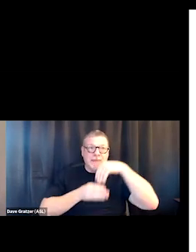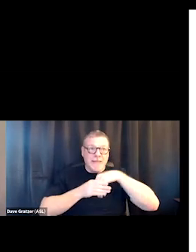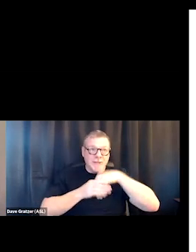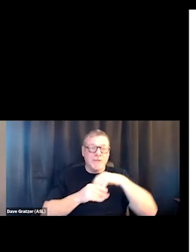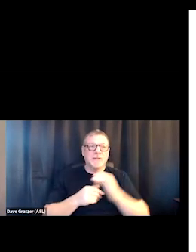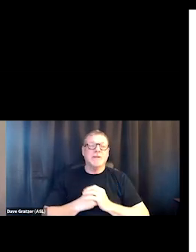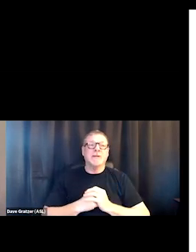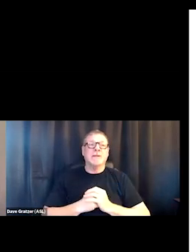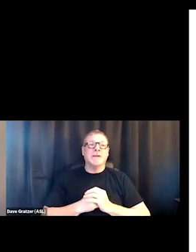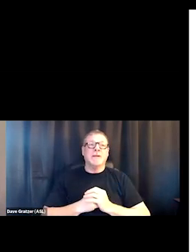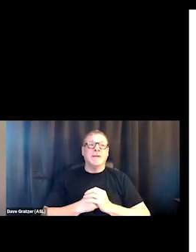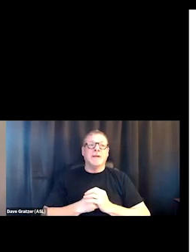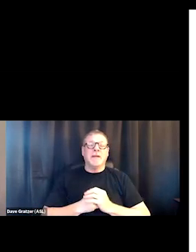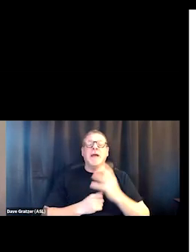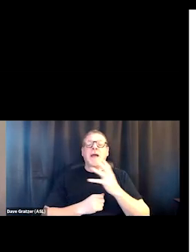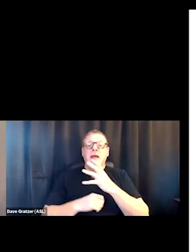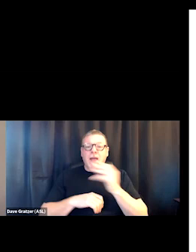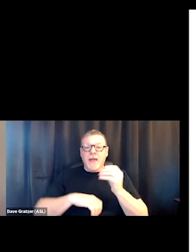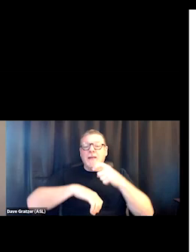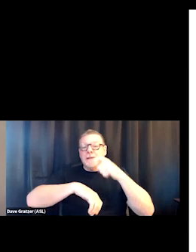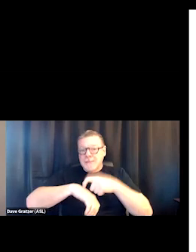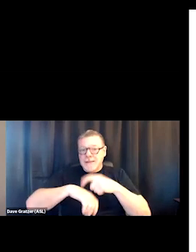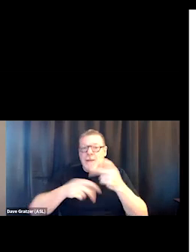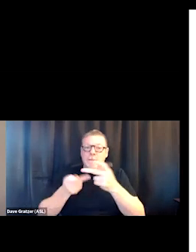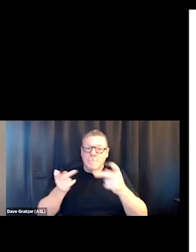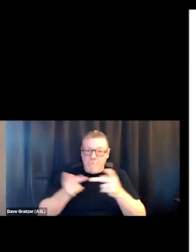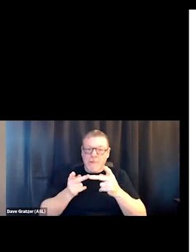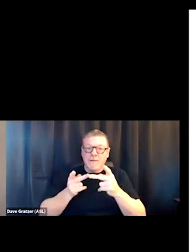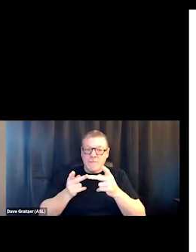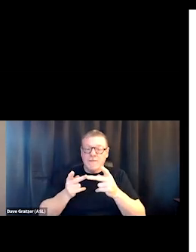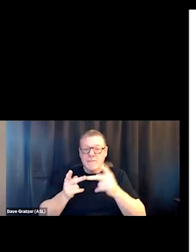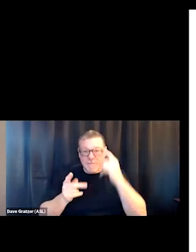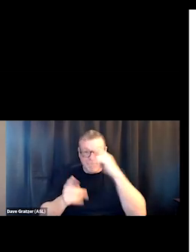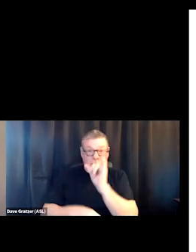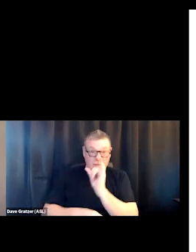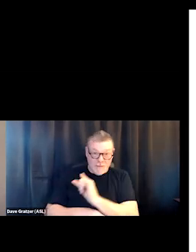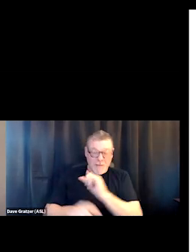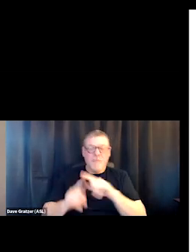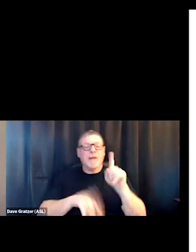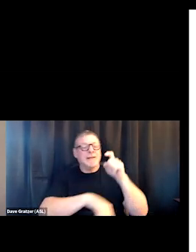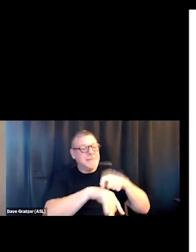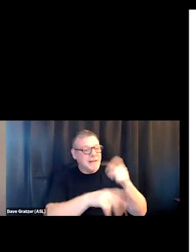And there's a time and place for meeting a need internally, and then there's a time and place, I think,